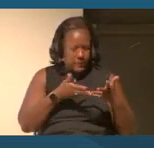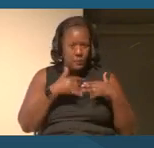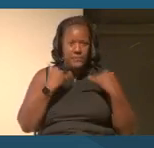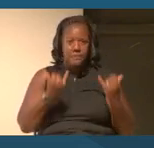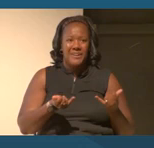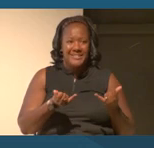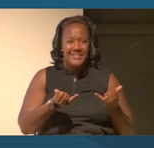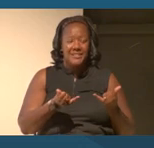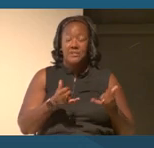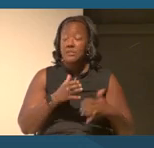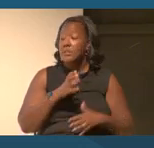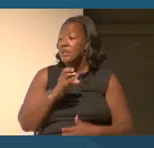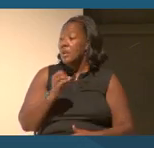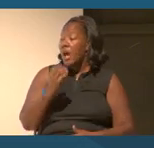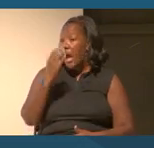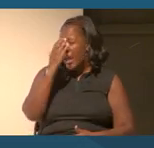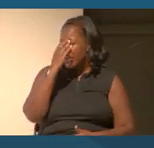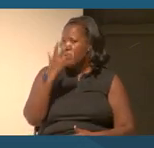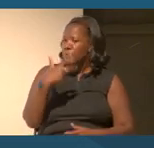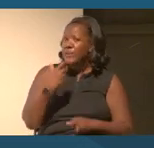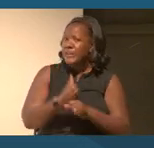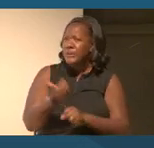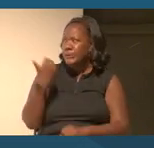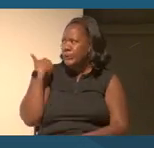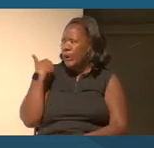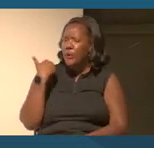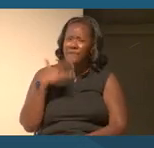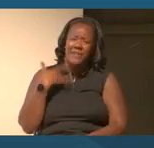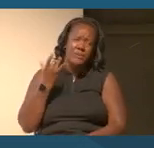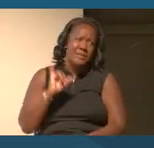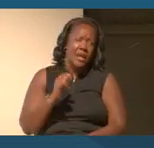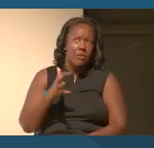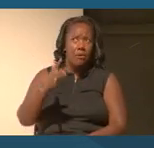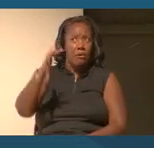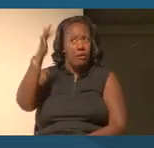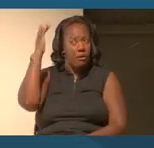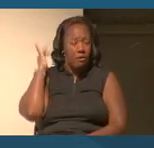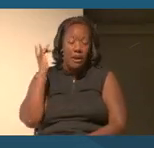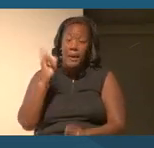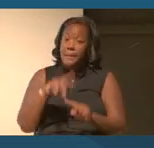And so I know three years ago seems like a million years ago, but they were equipped